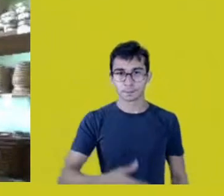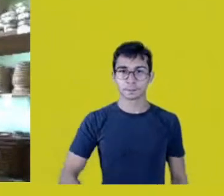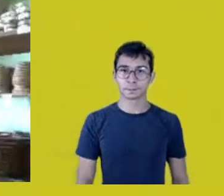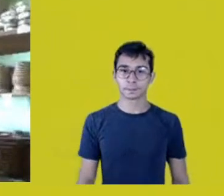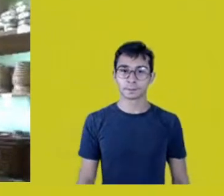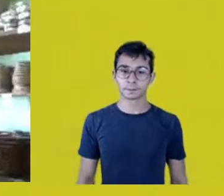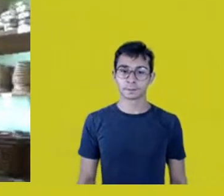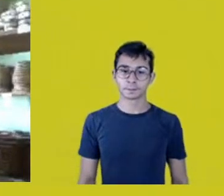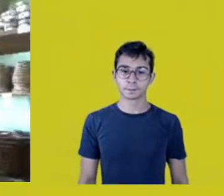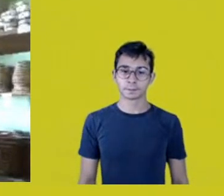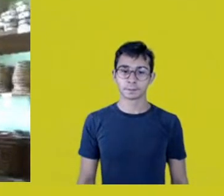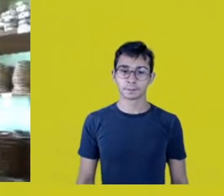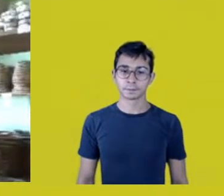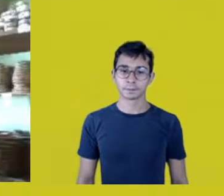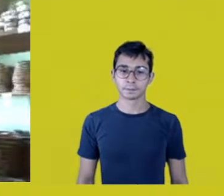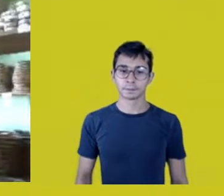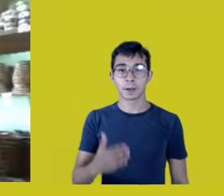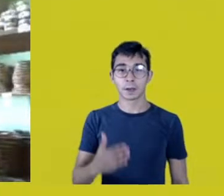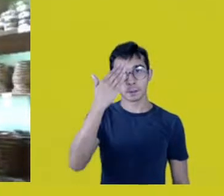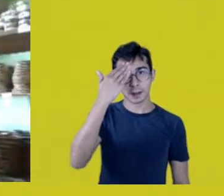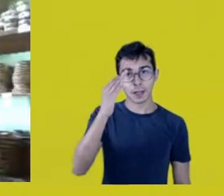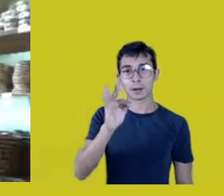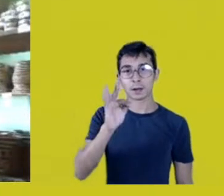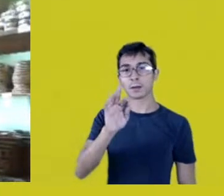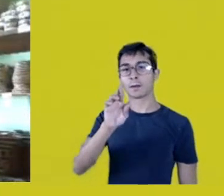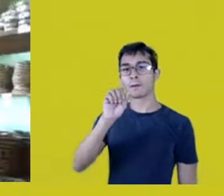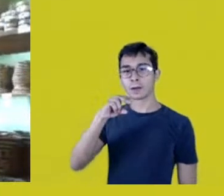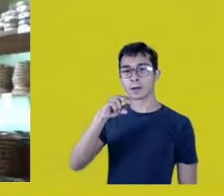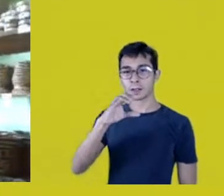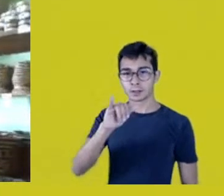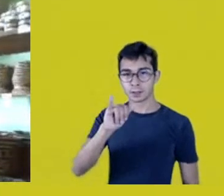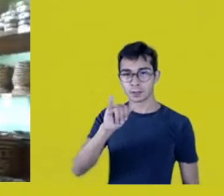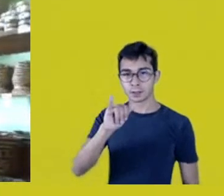Thank you, Francy, thank you, Márcia, thank you, Fernanda.